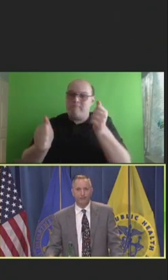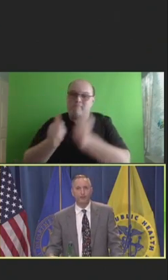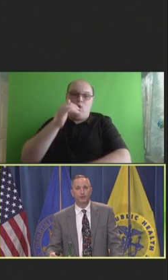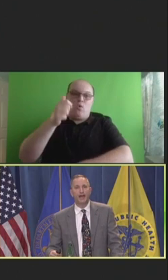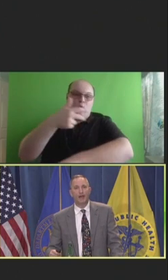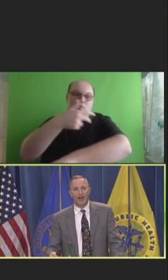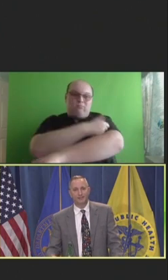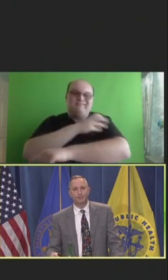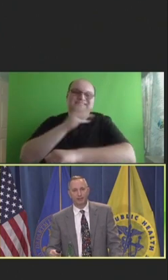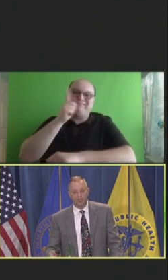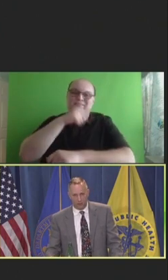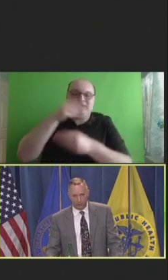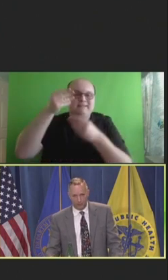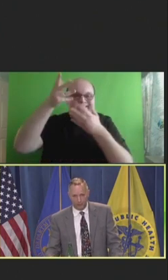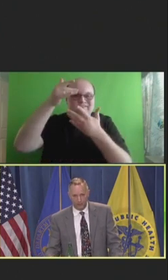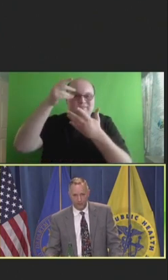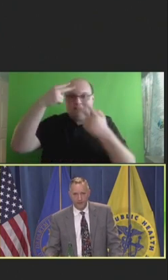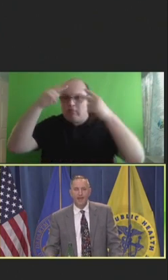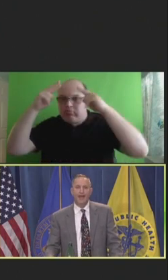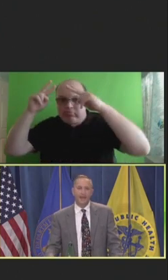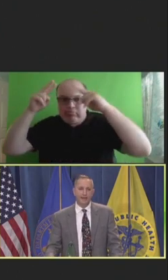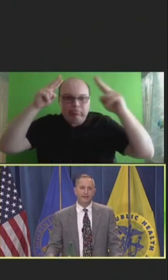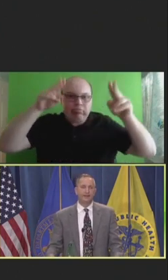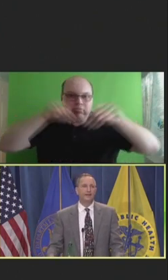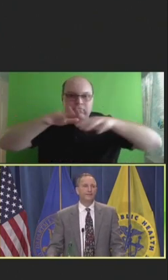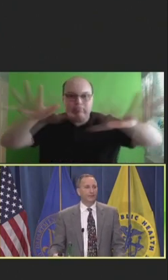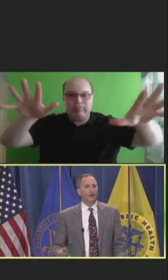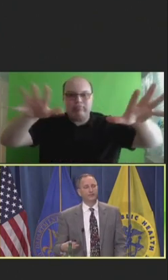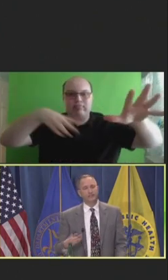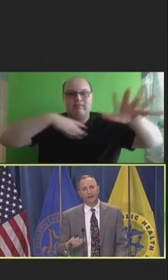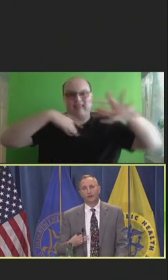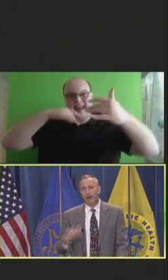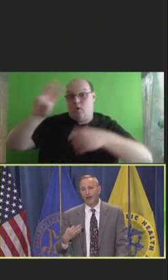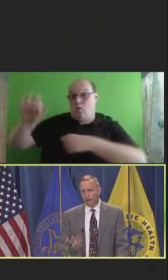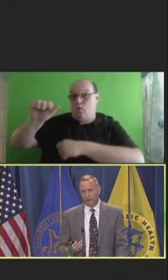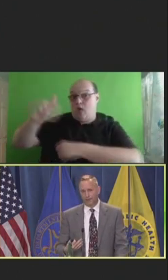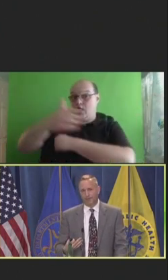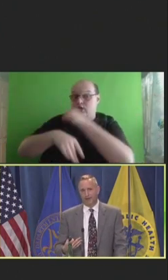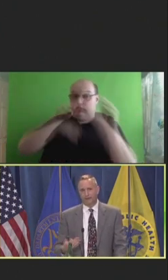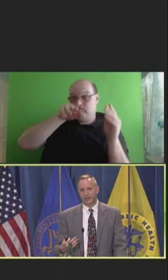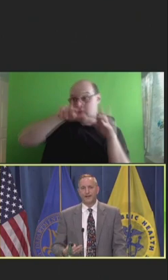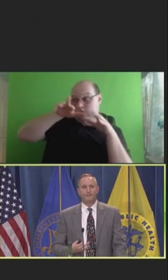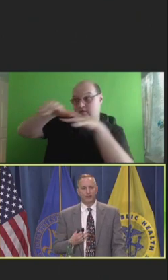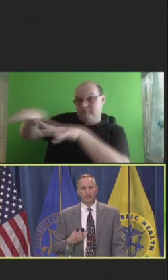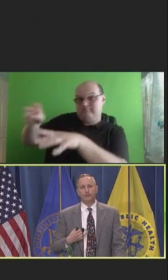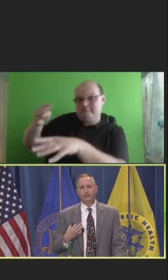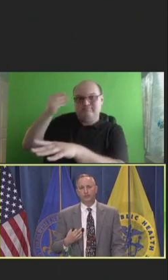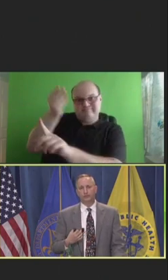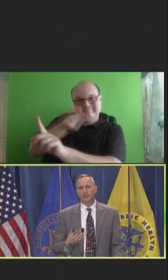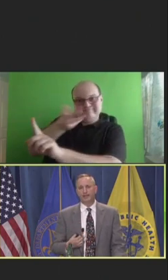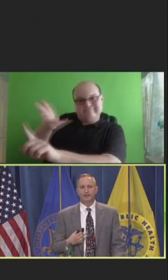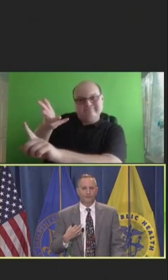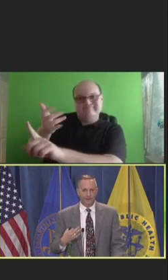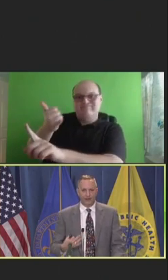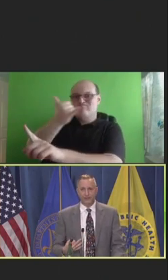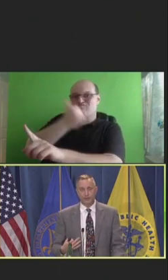and we now export it globally. And that there are several healthcare providers that use social media in nefarious ways.